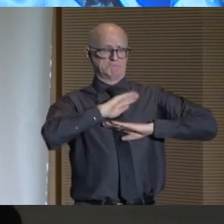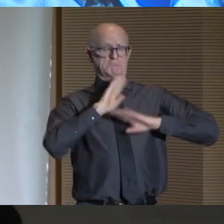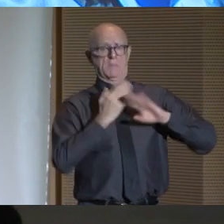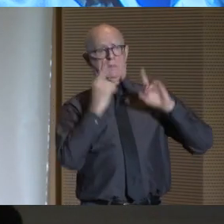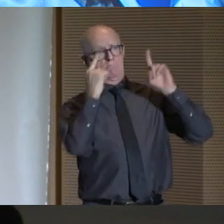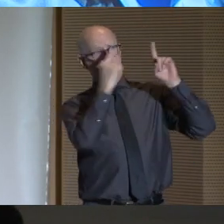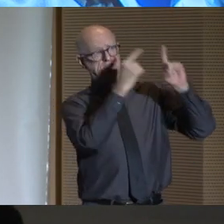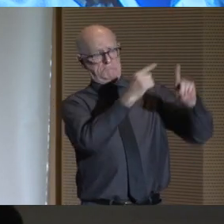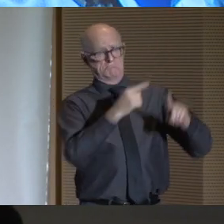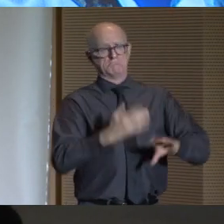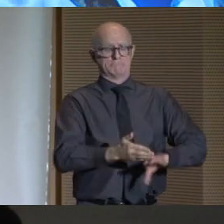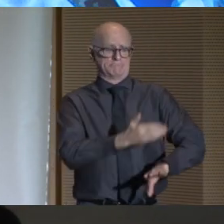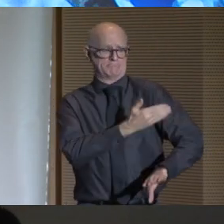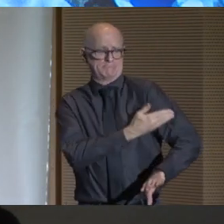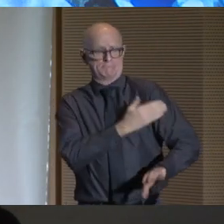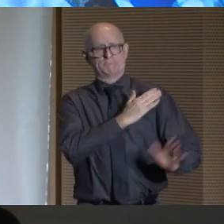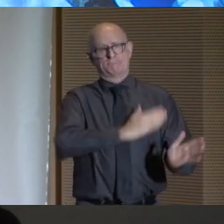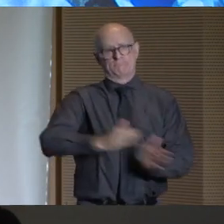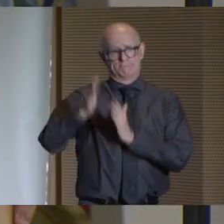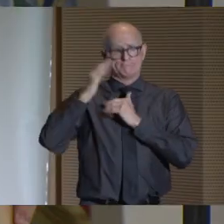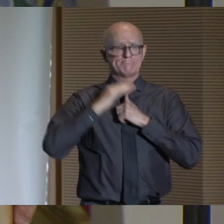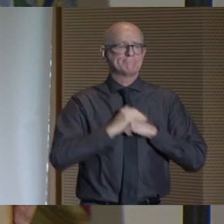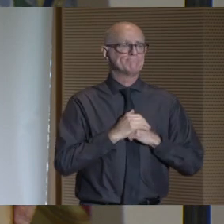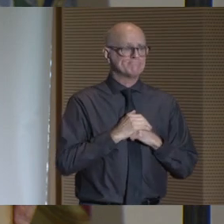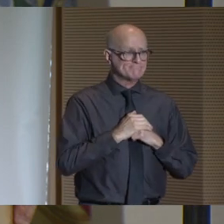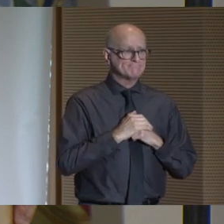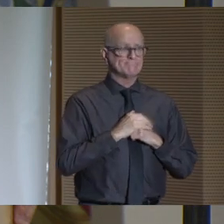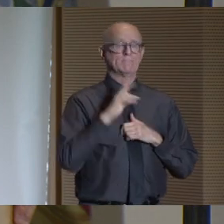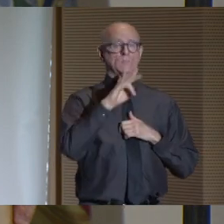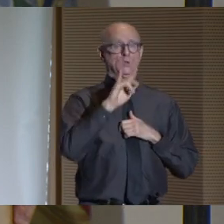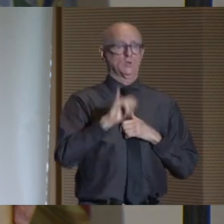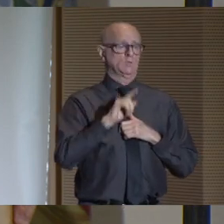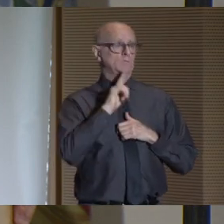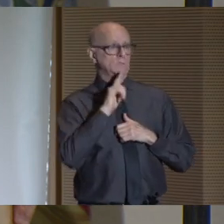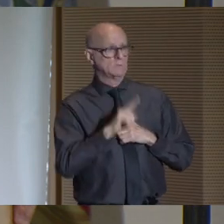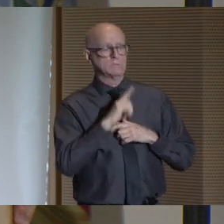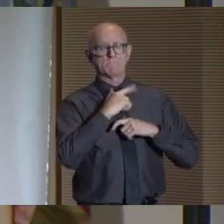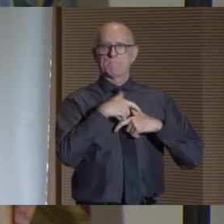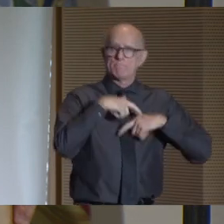to help fulfill our ambitious transformative agenda.